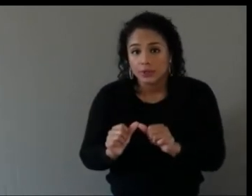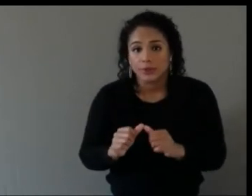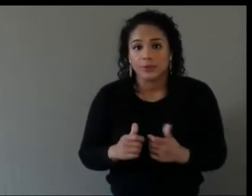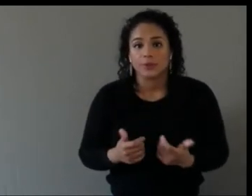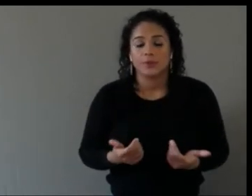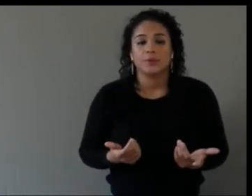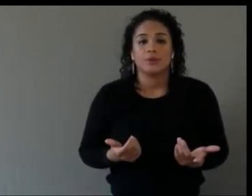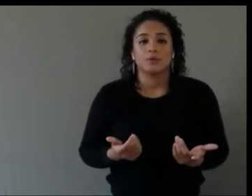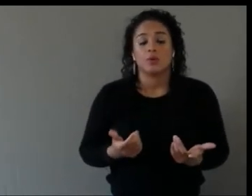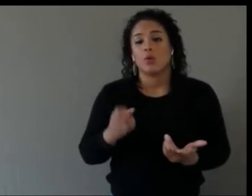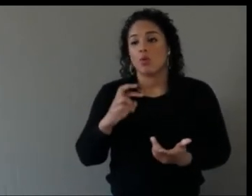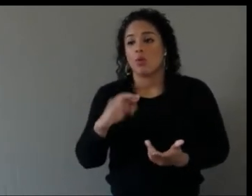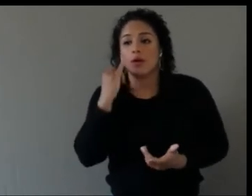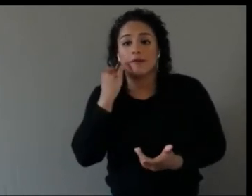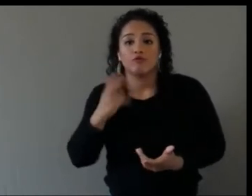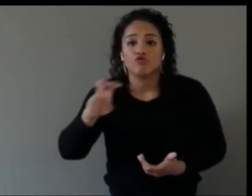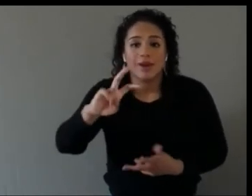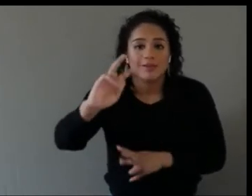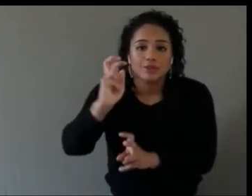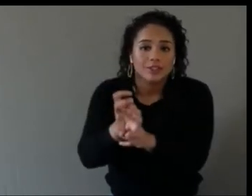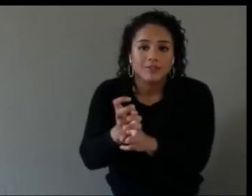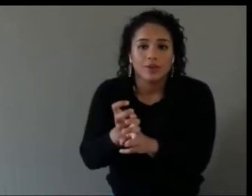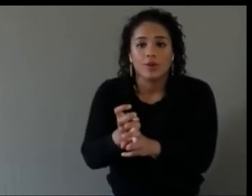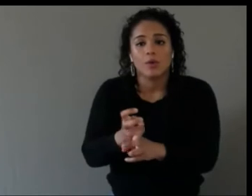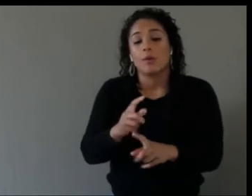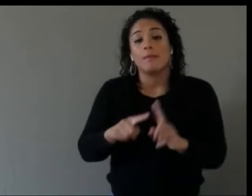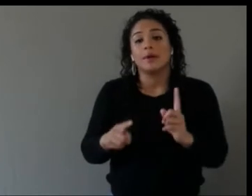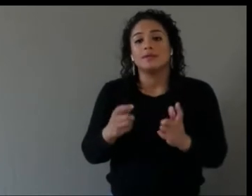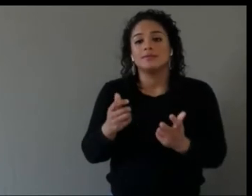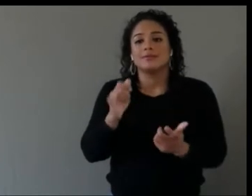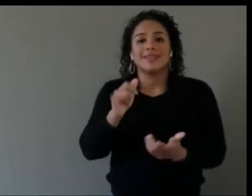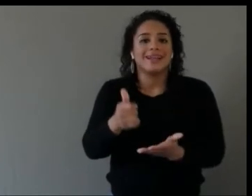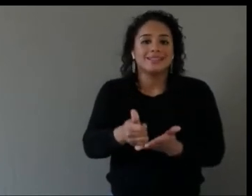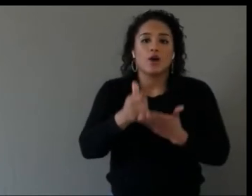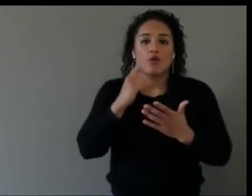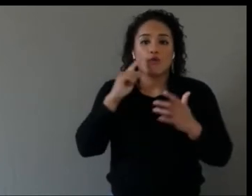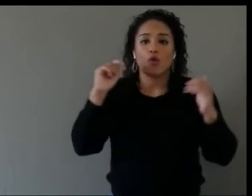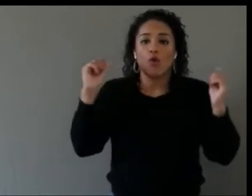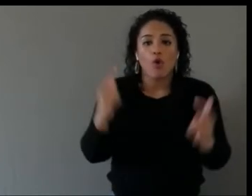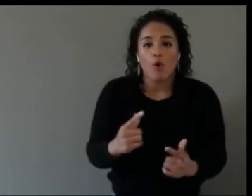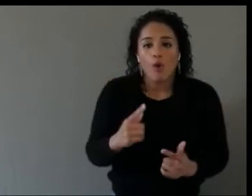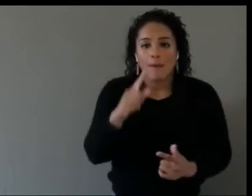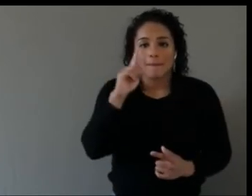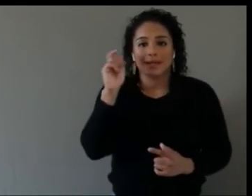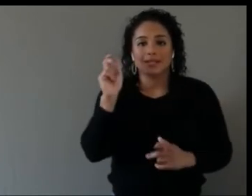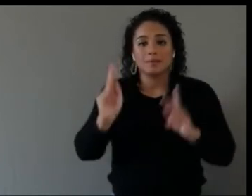for everyone so people can choose what format best suits them, and they can save their energy